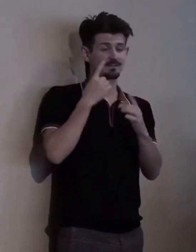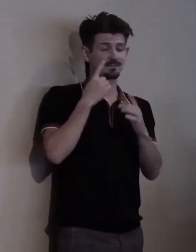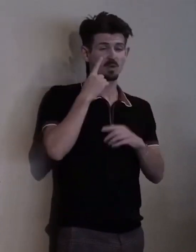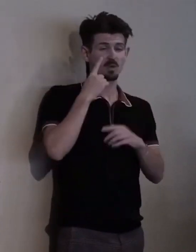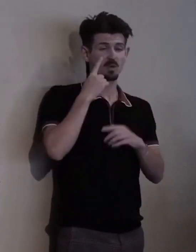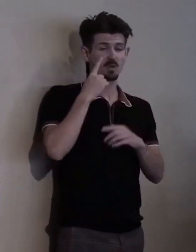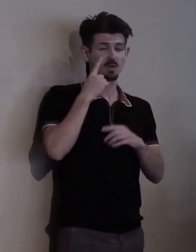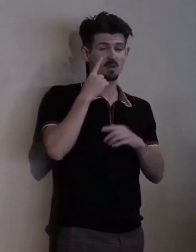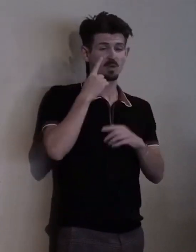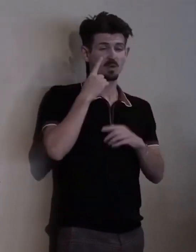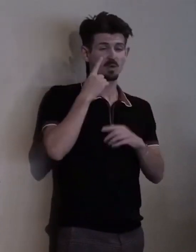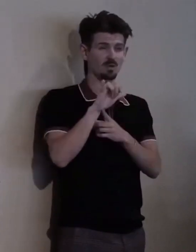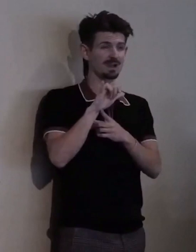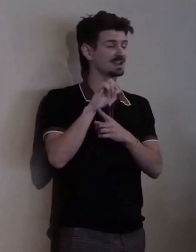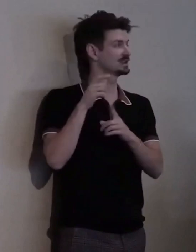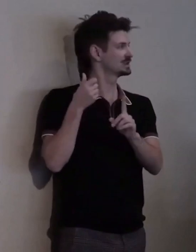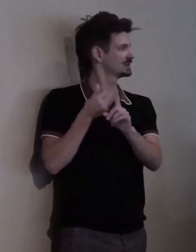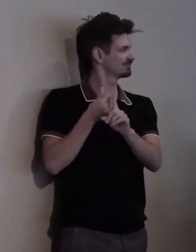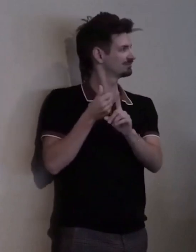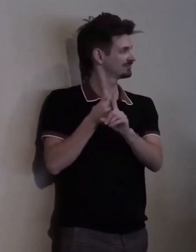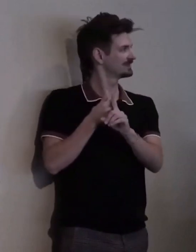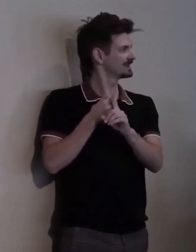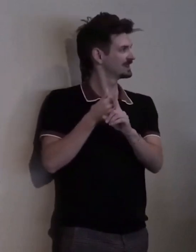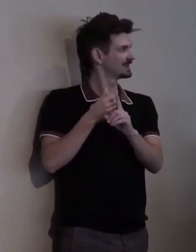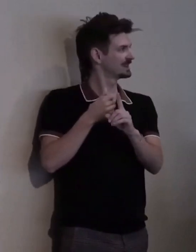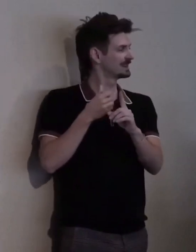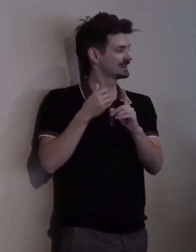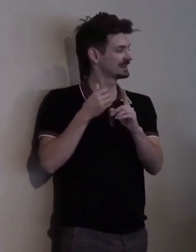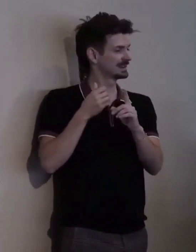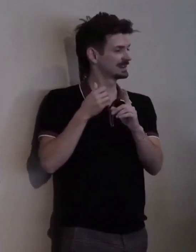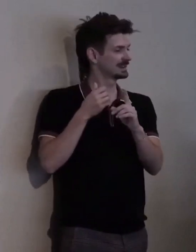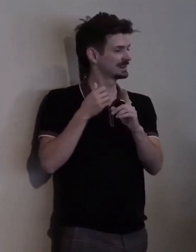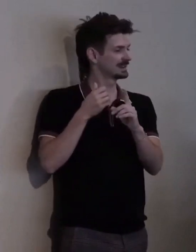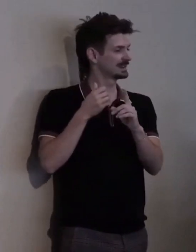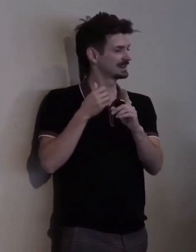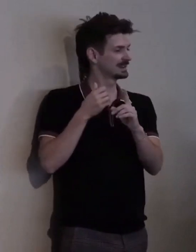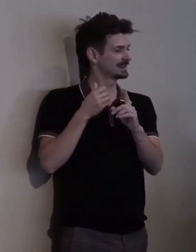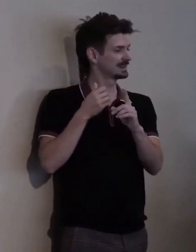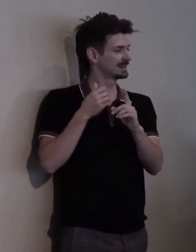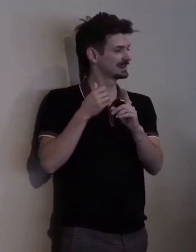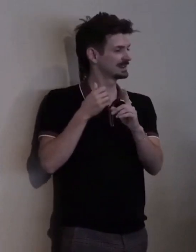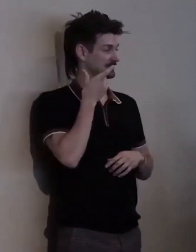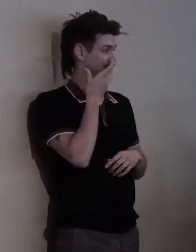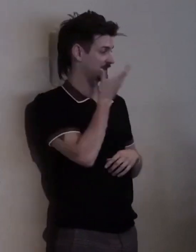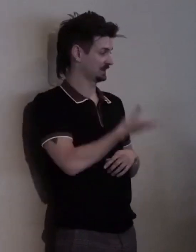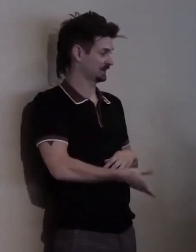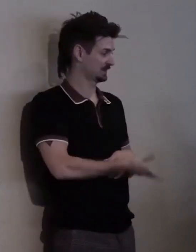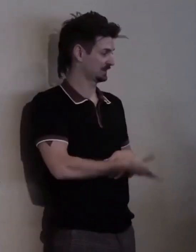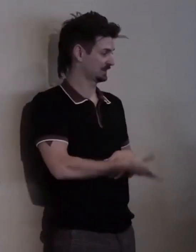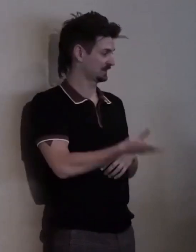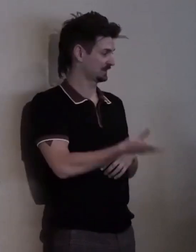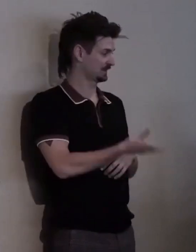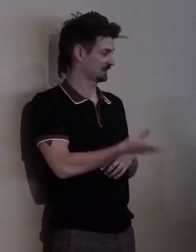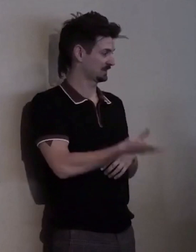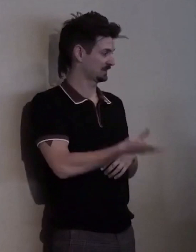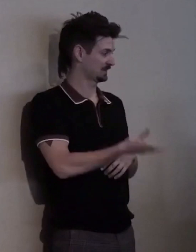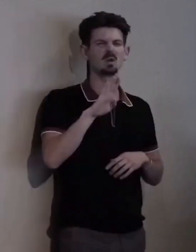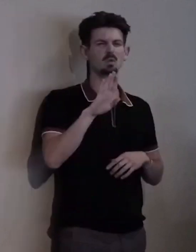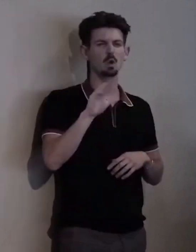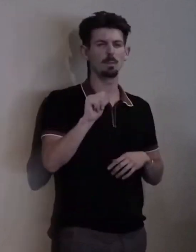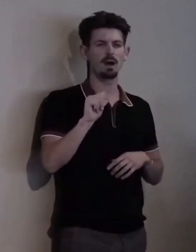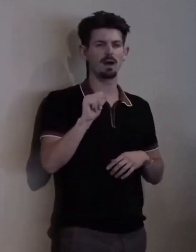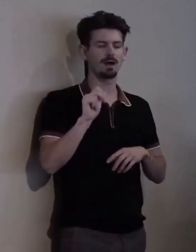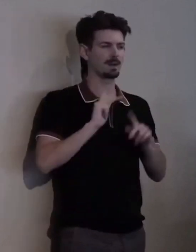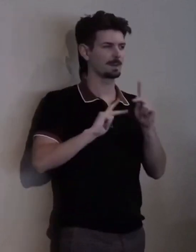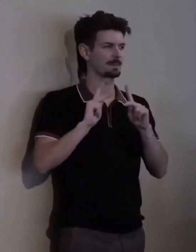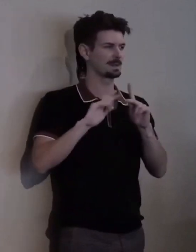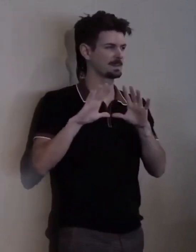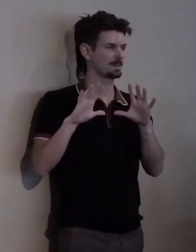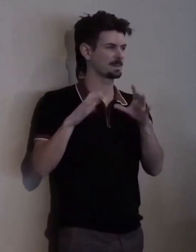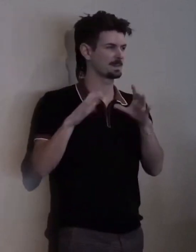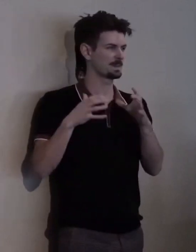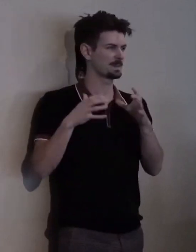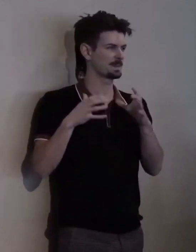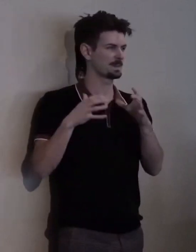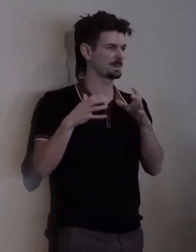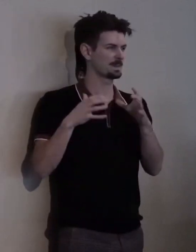inspired by the A... Ruba people I don't know if I’m pronouncing that correctly in Africa.